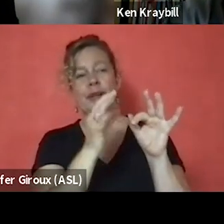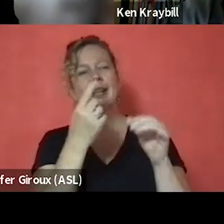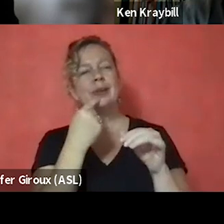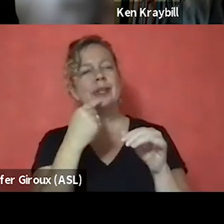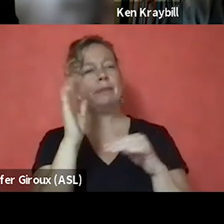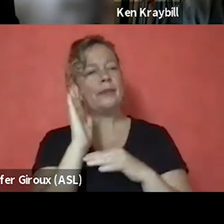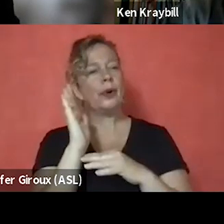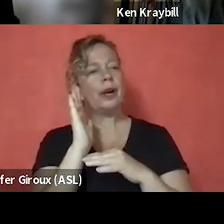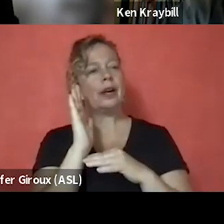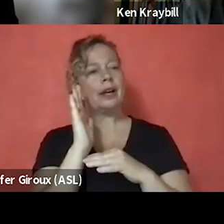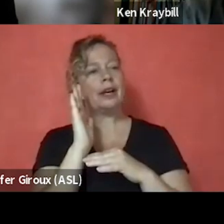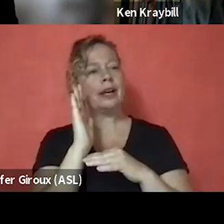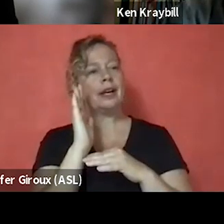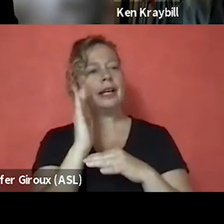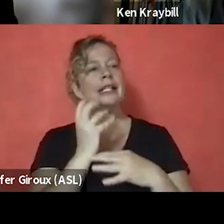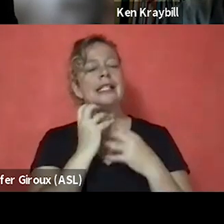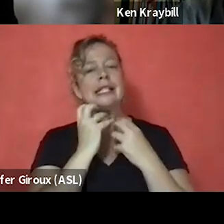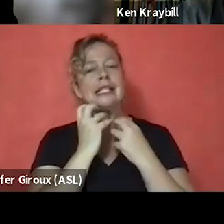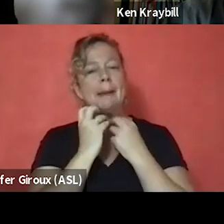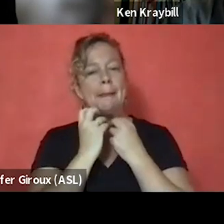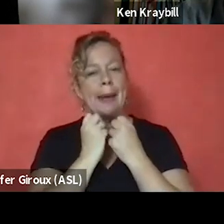it's around compassion, it's around caring,